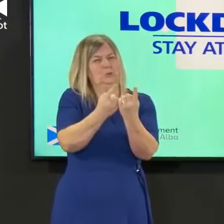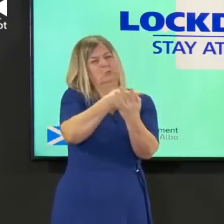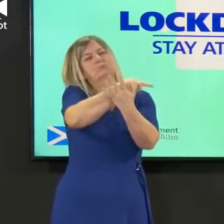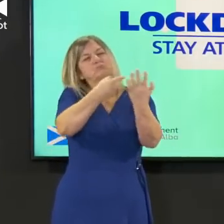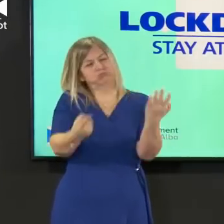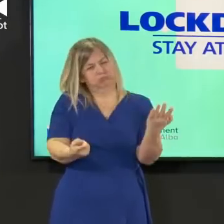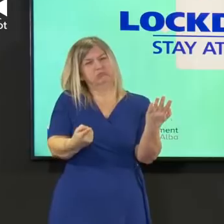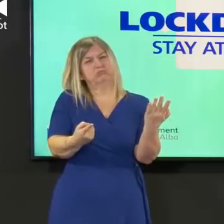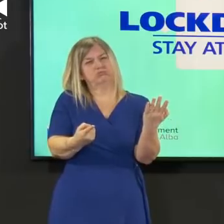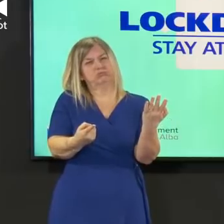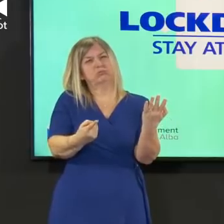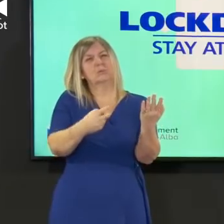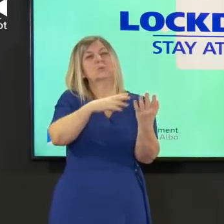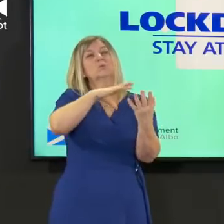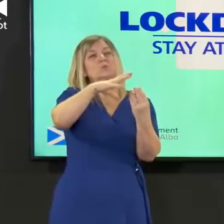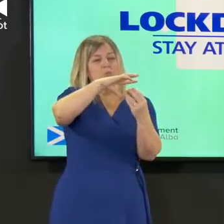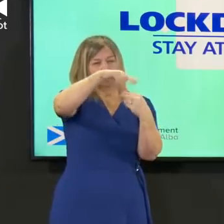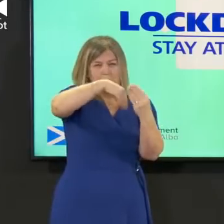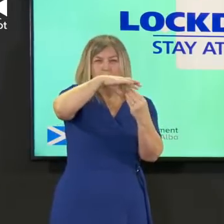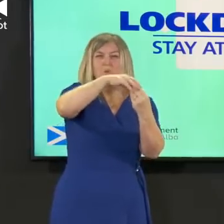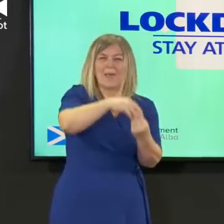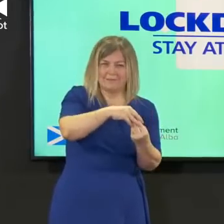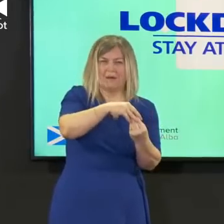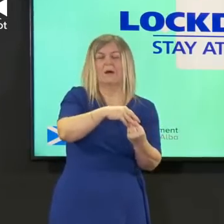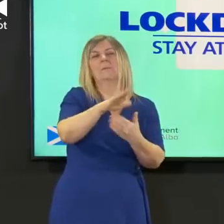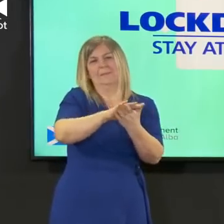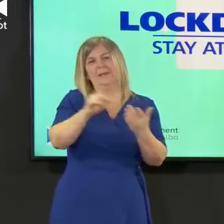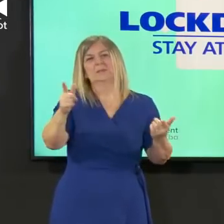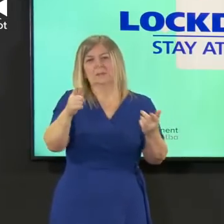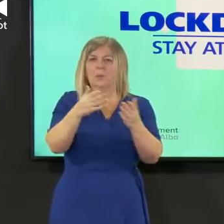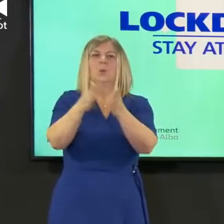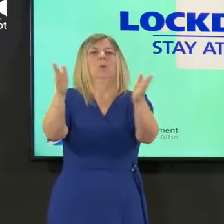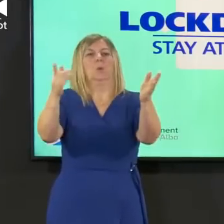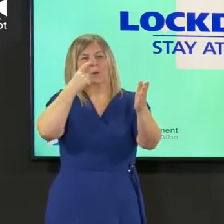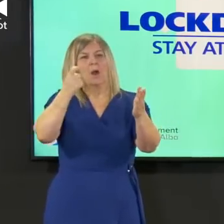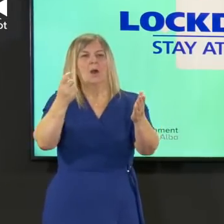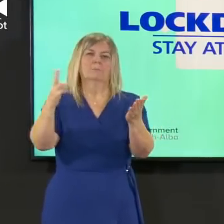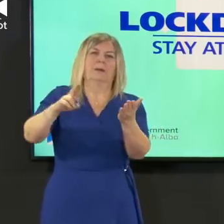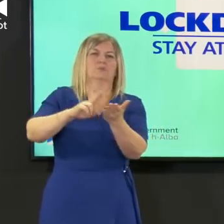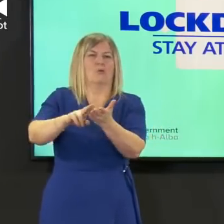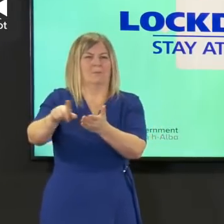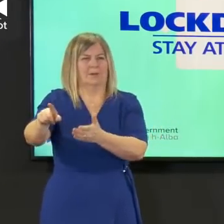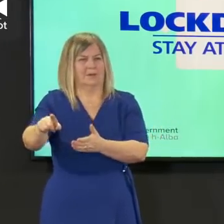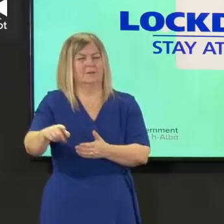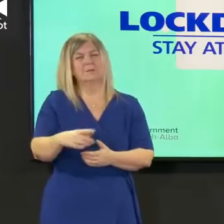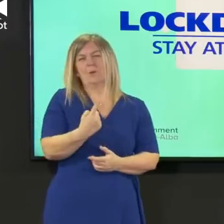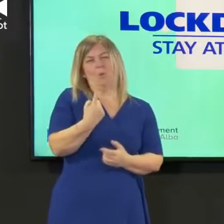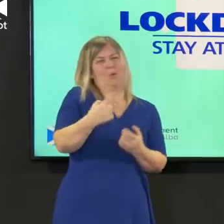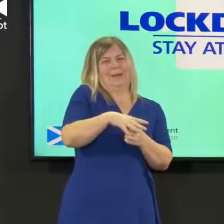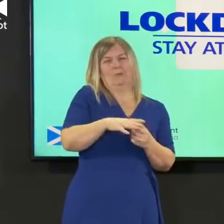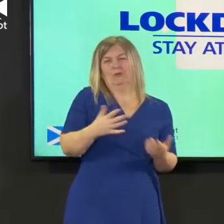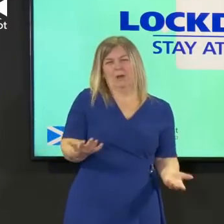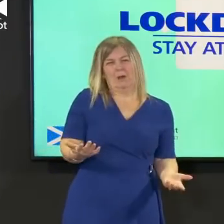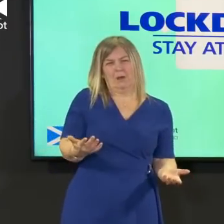indeed there is no single piece of data that is the trigger to do one thing or do another it is